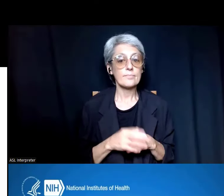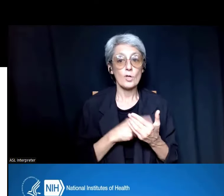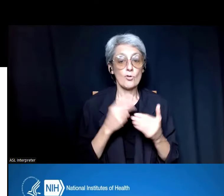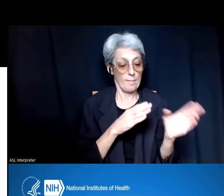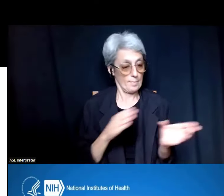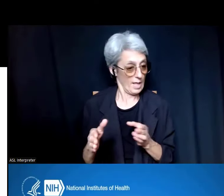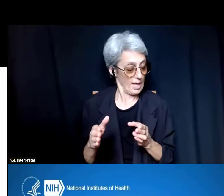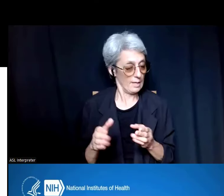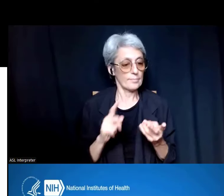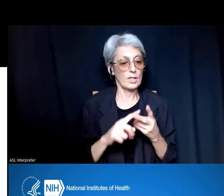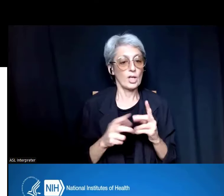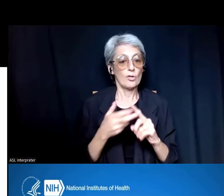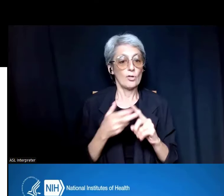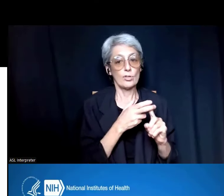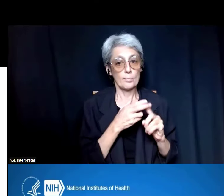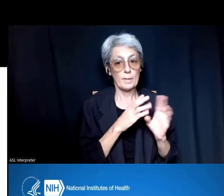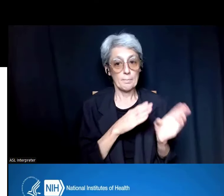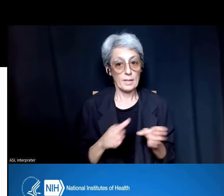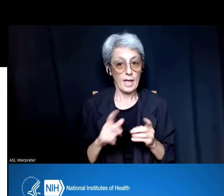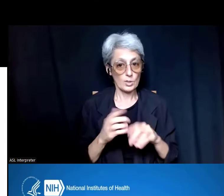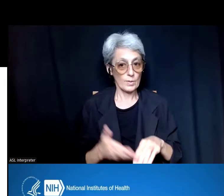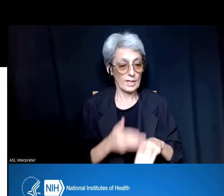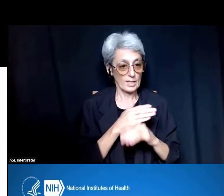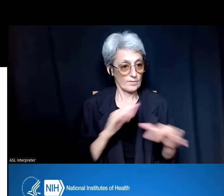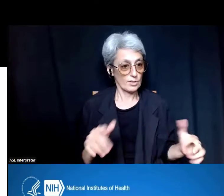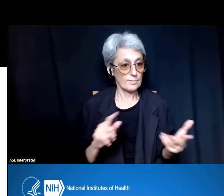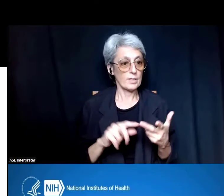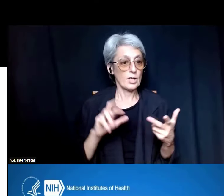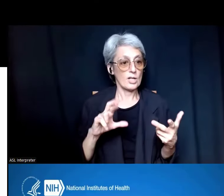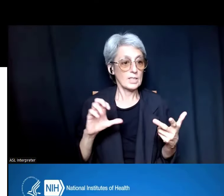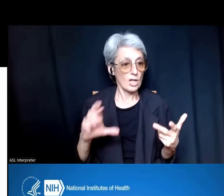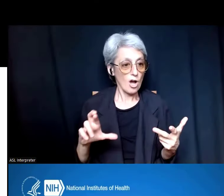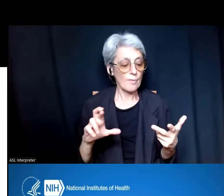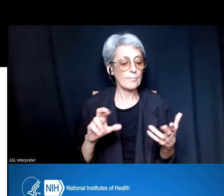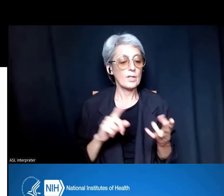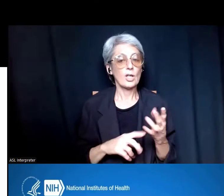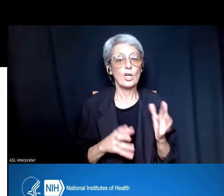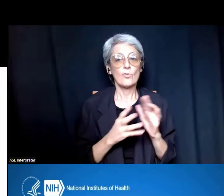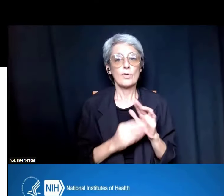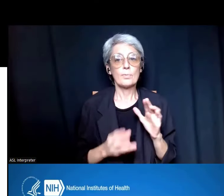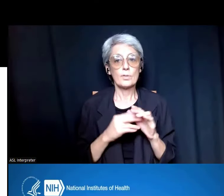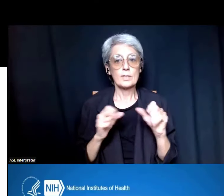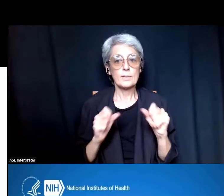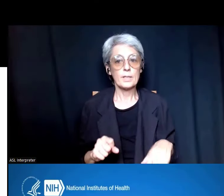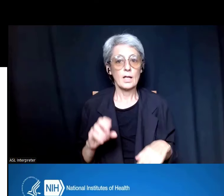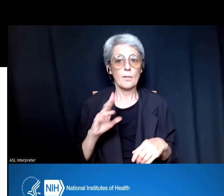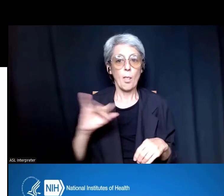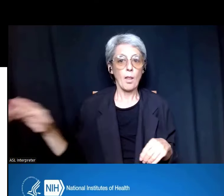the Recruitment Plan to Enhance Diversity, RCR, and Reproducibility in PR Leadership Plan and the Progress Report.